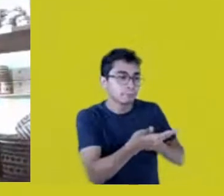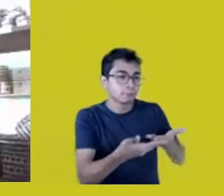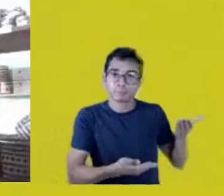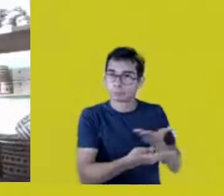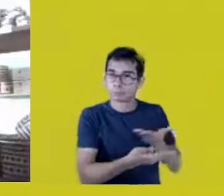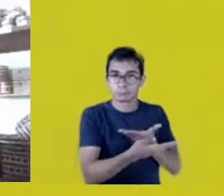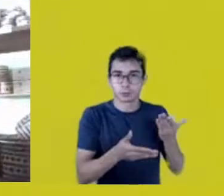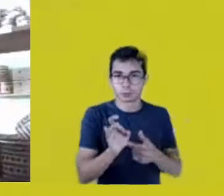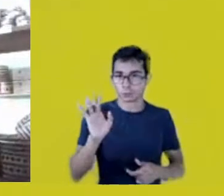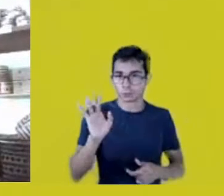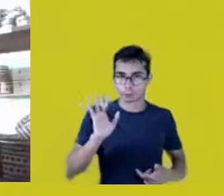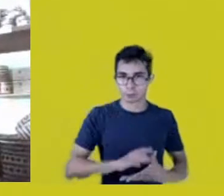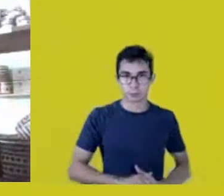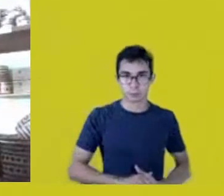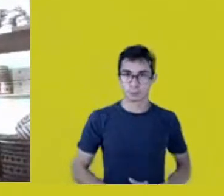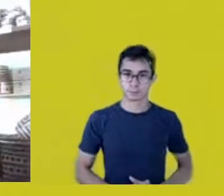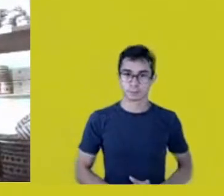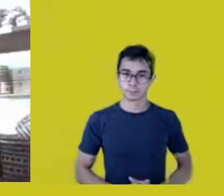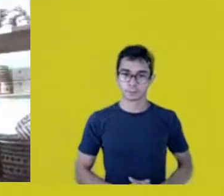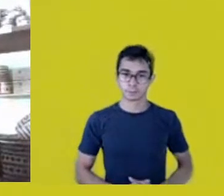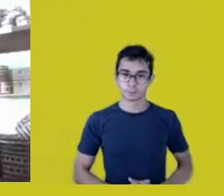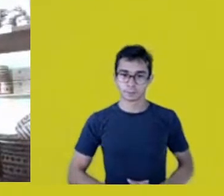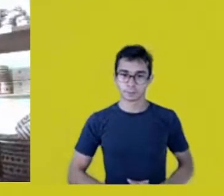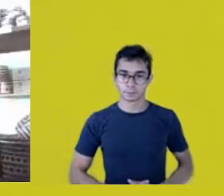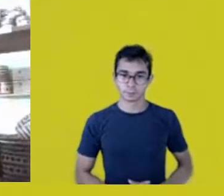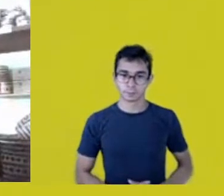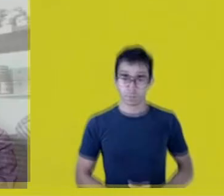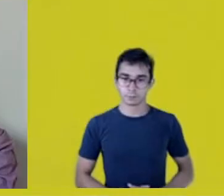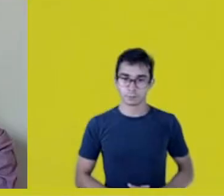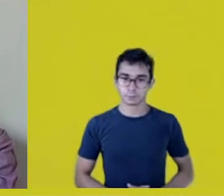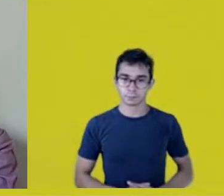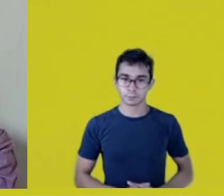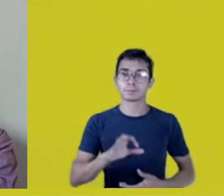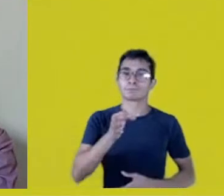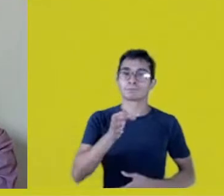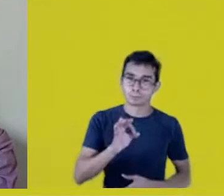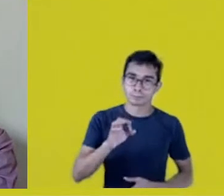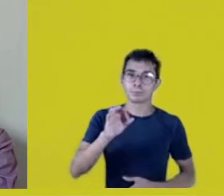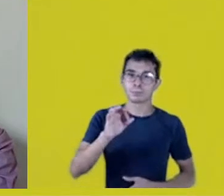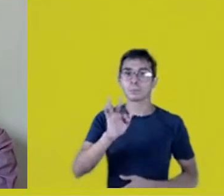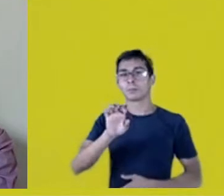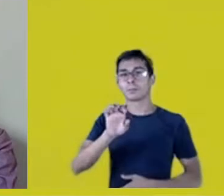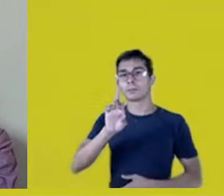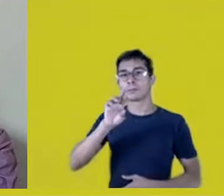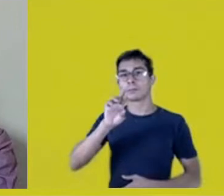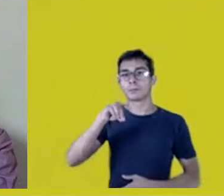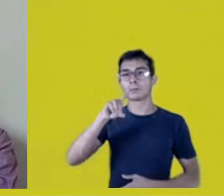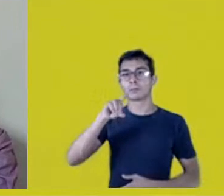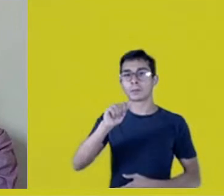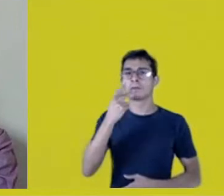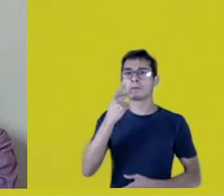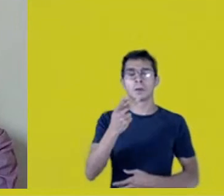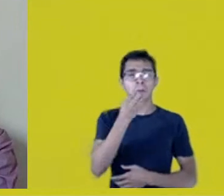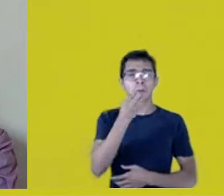That’s it, Maria Thaís, Fernanda has already said that well and all of them have talked about it: